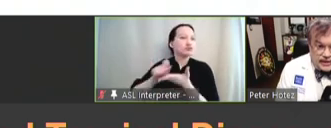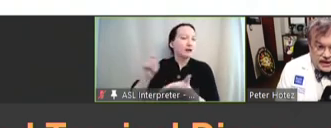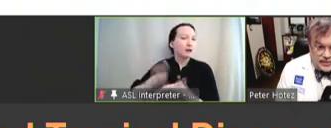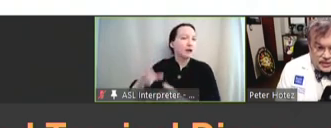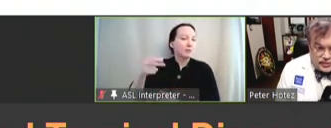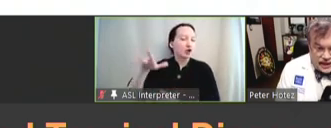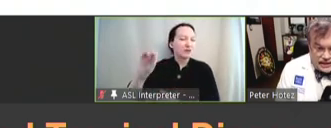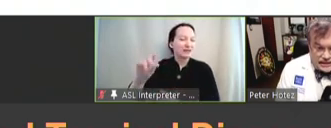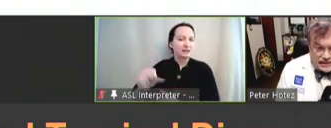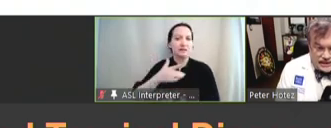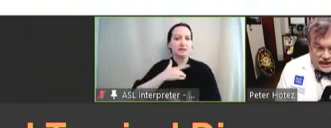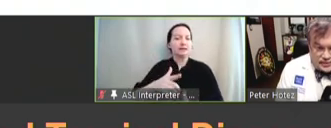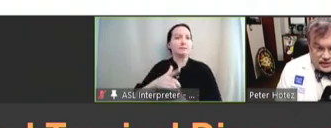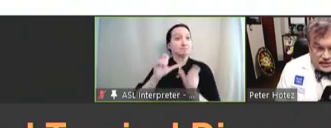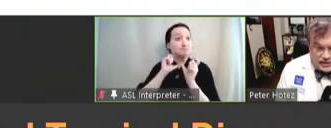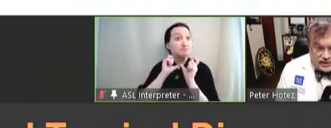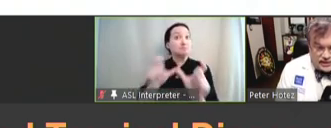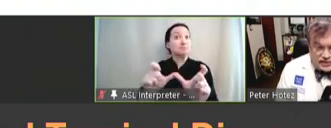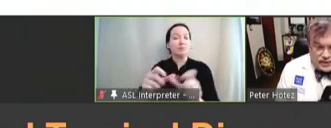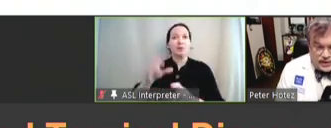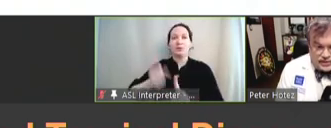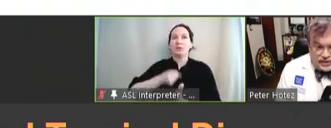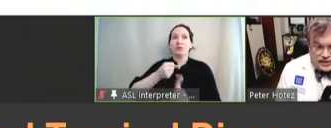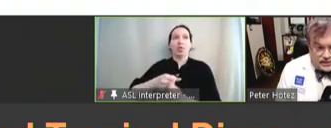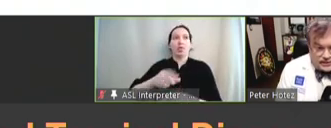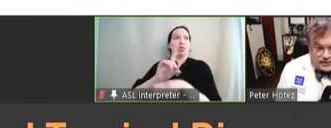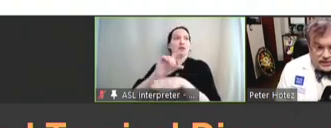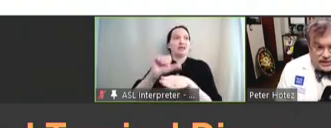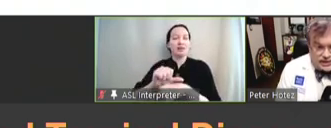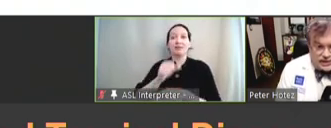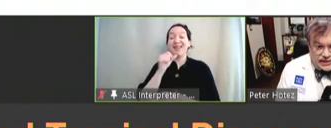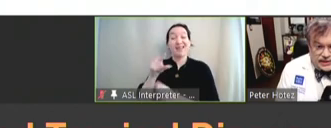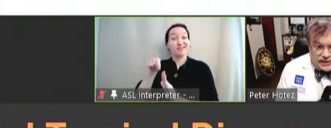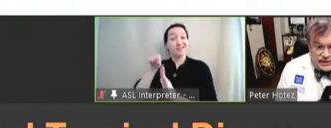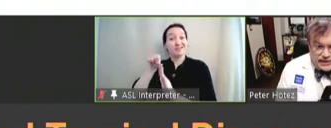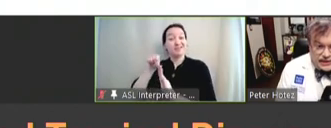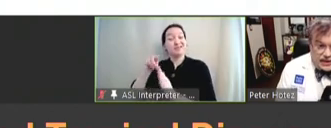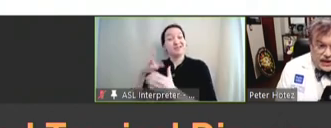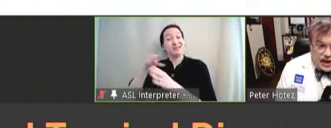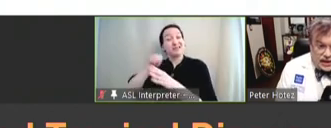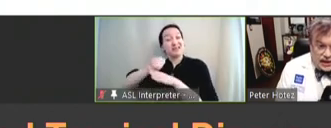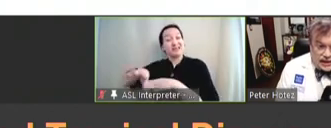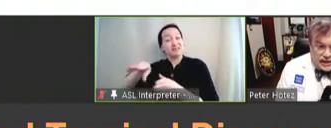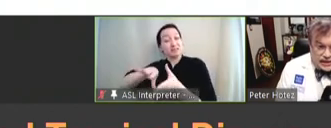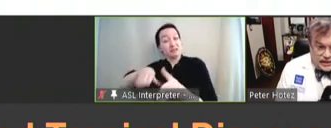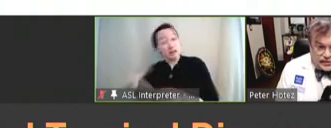tend to be chronic and disabling conditions rather than killer diseases. And this is yet another